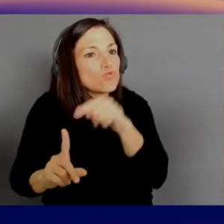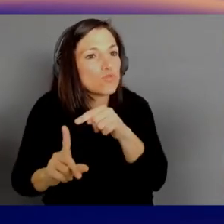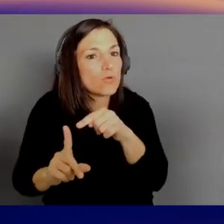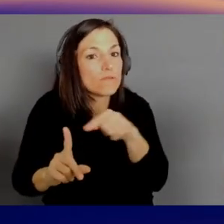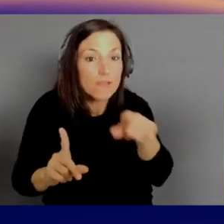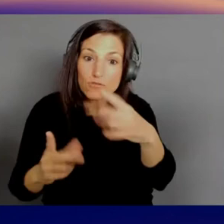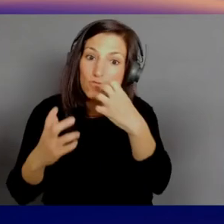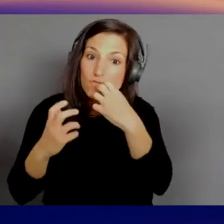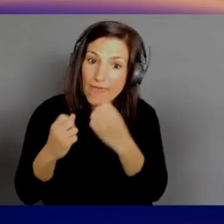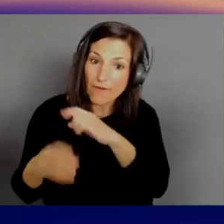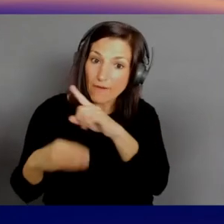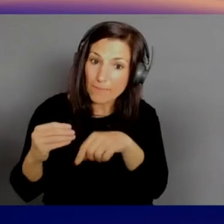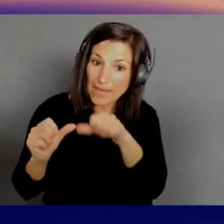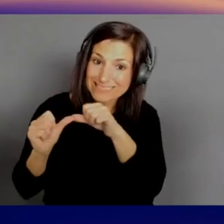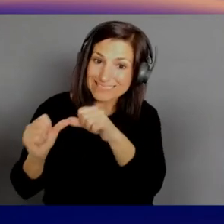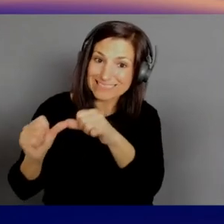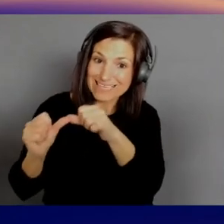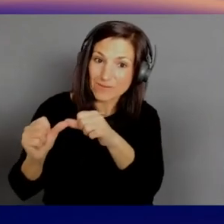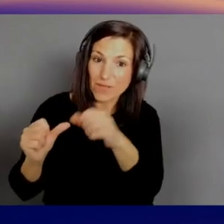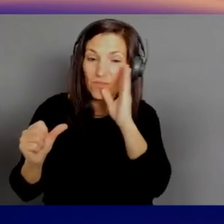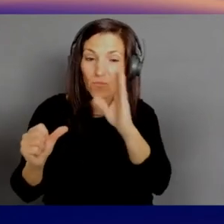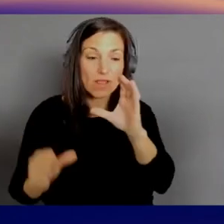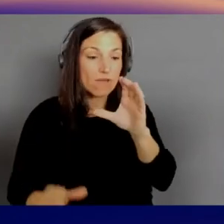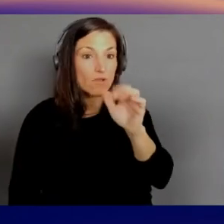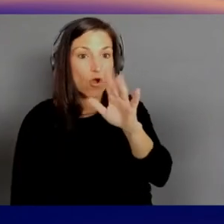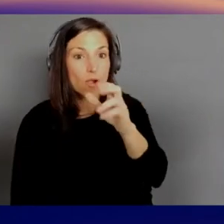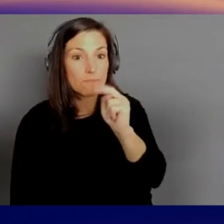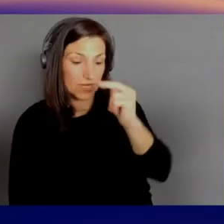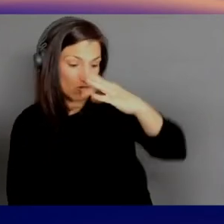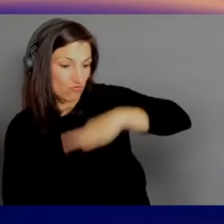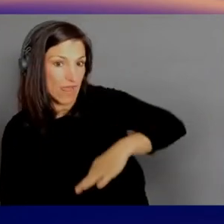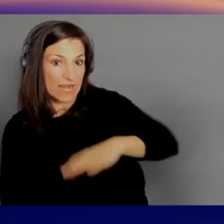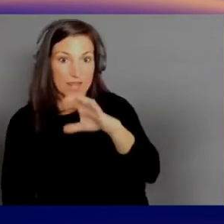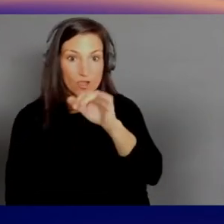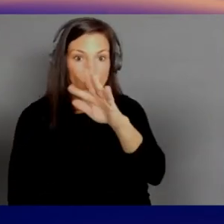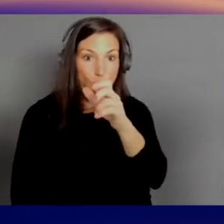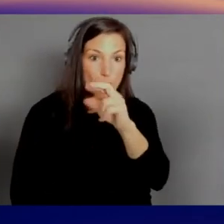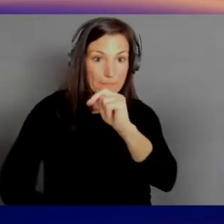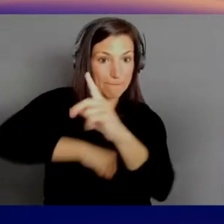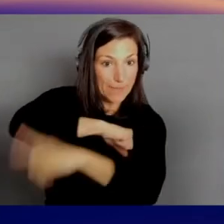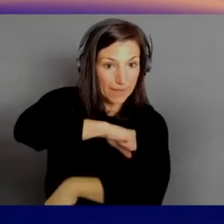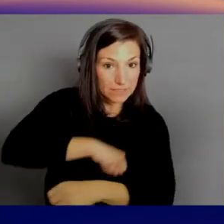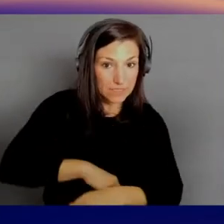And there'll be carbon credits and carbon penalties. Yeah, we're facing a major climate crisis. Absolutely.